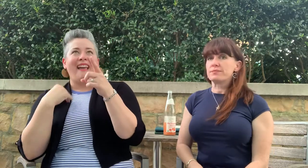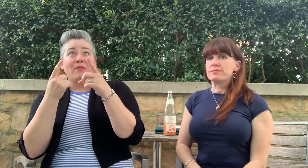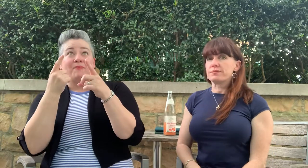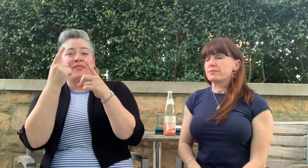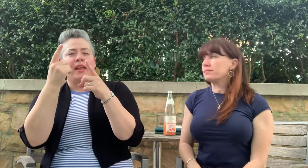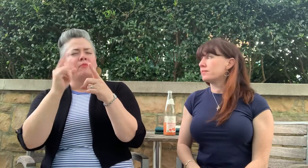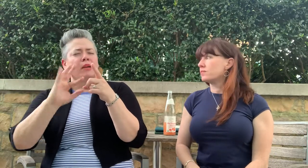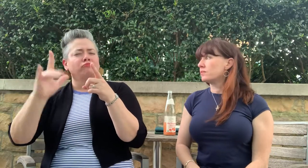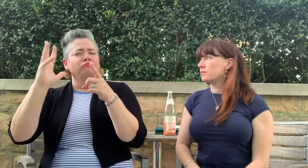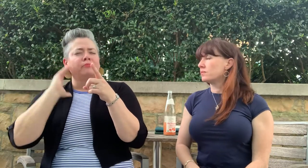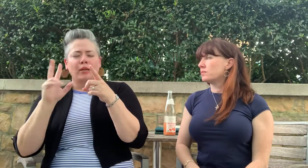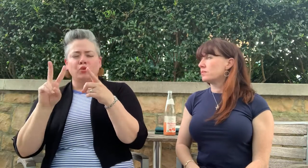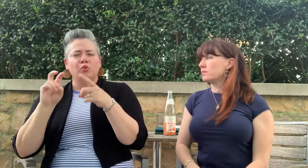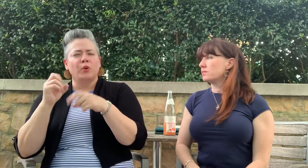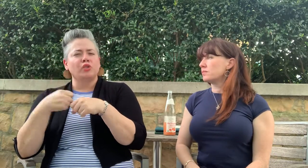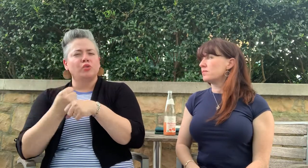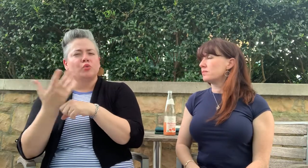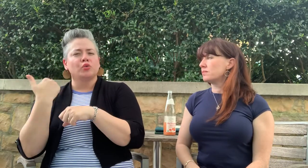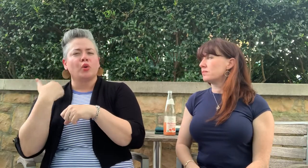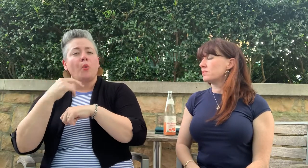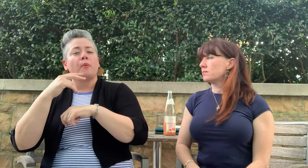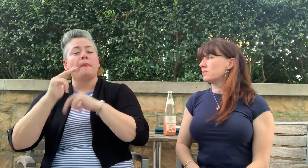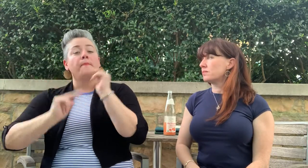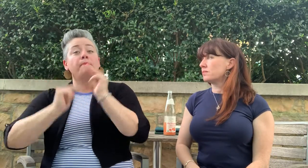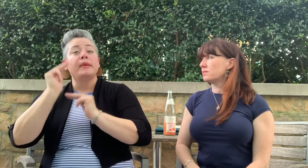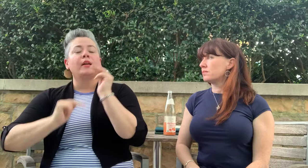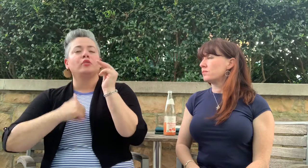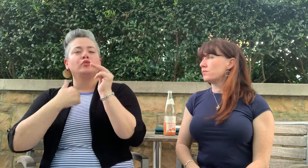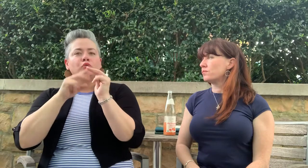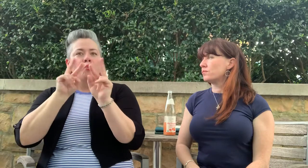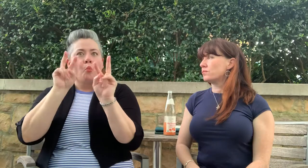Over 200 years ago, Cromwell's army built signal